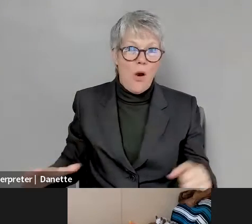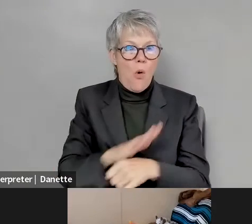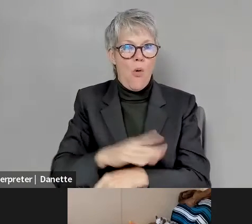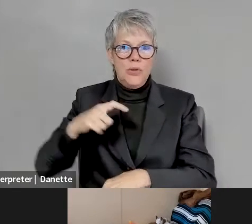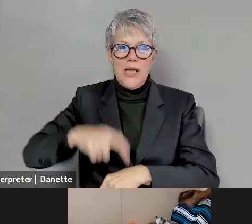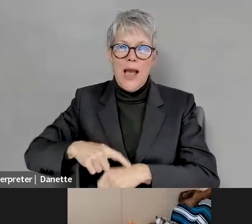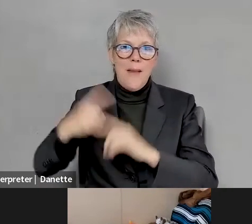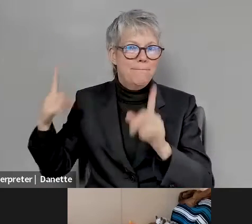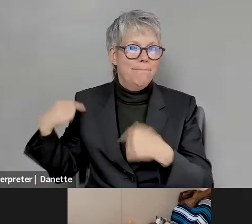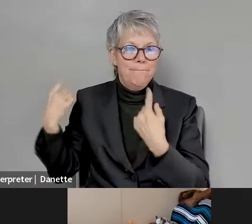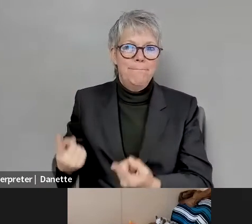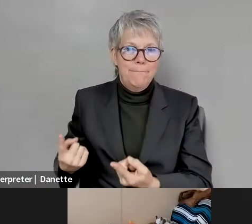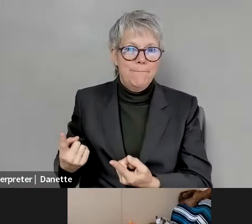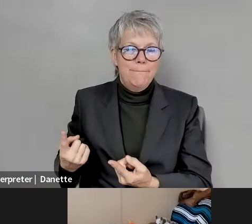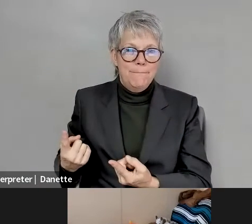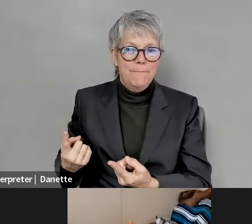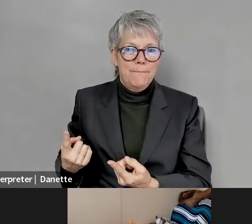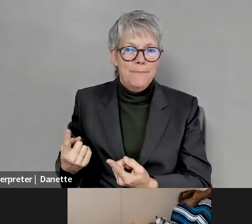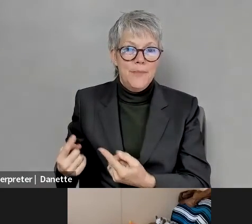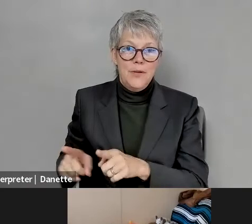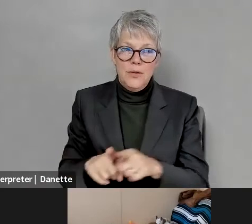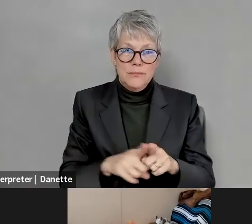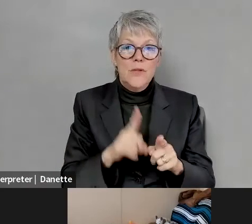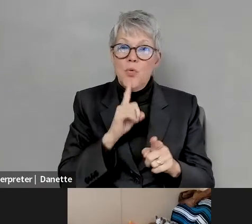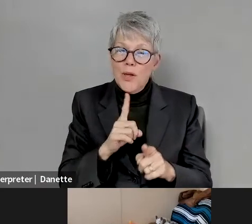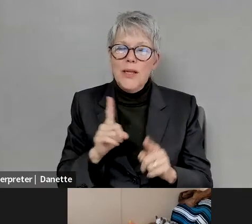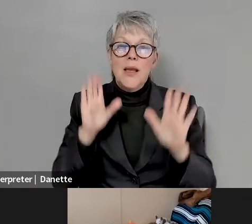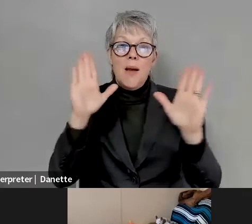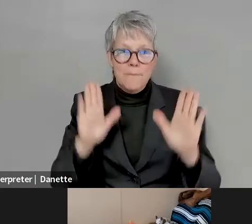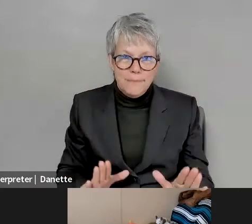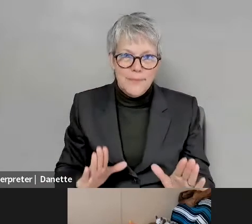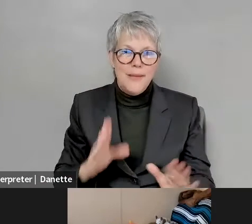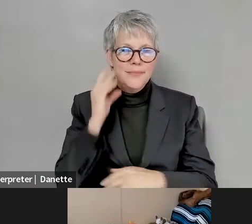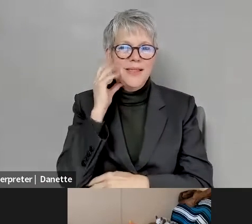Michael Smith: and It's been quite an amazing experience, and